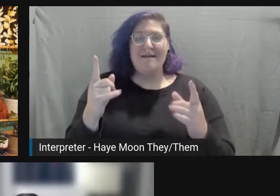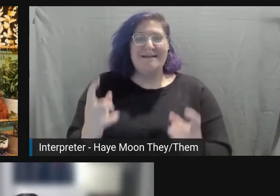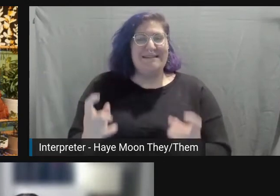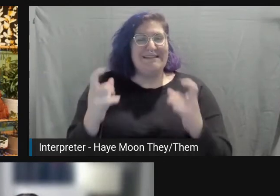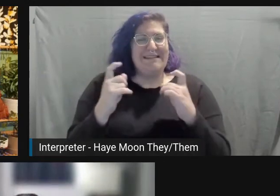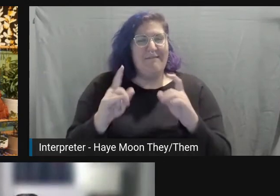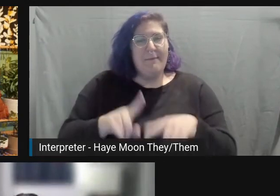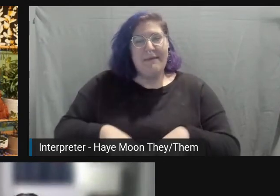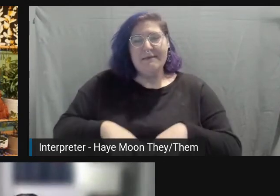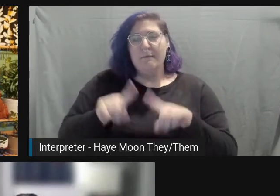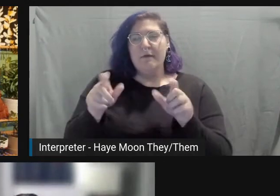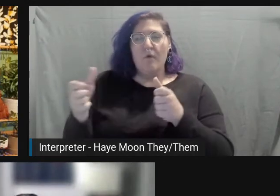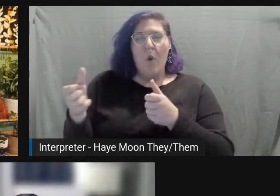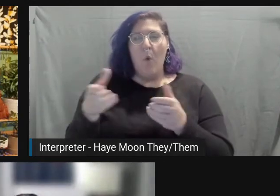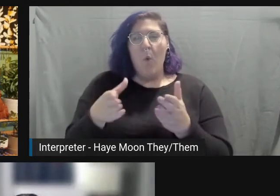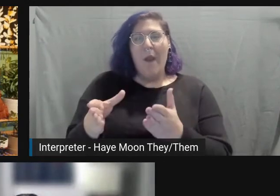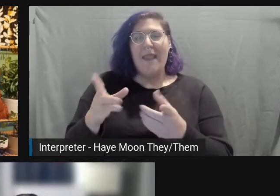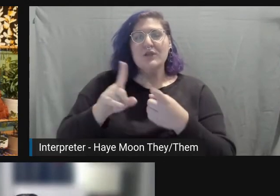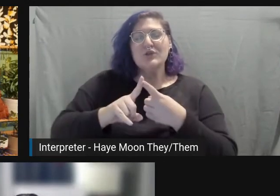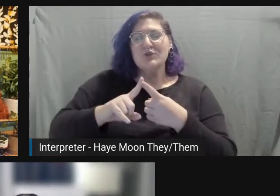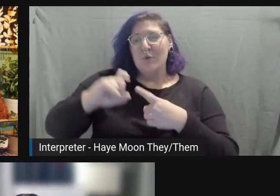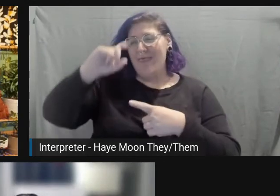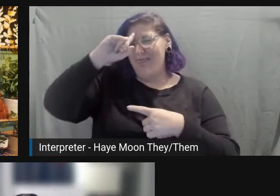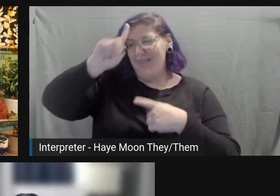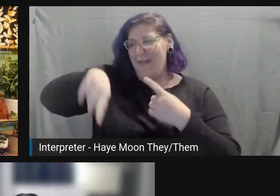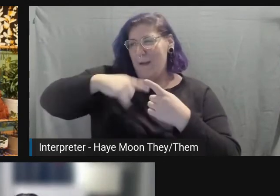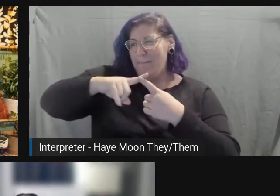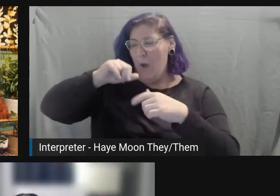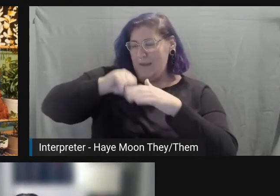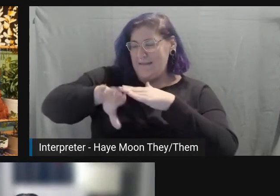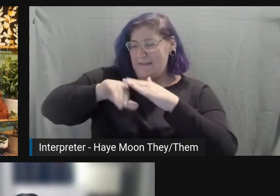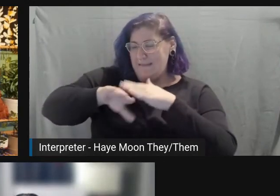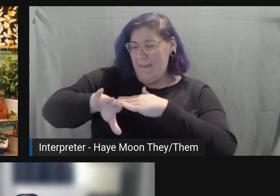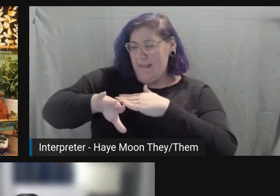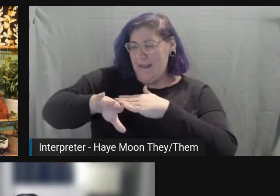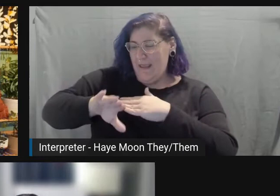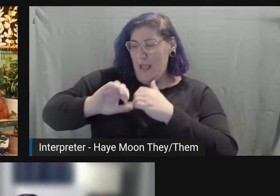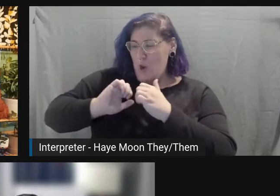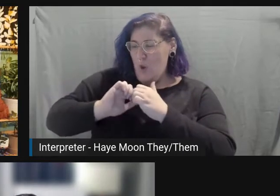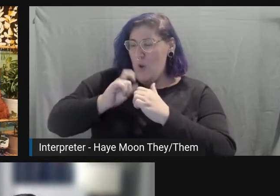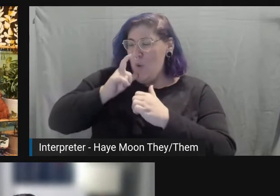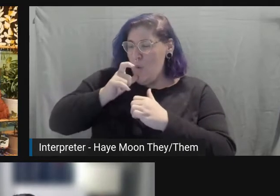about accessibility and who that applies to and what all that covers. That's fantastic.